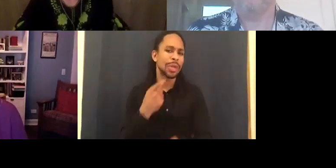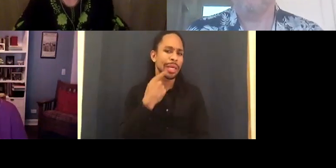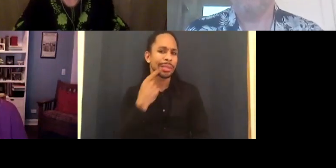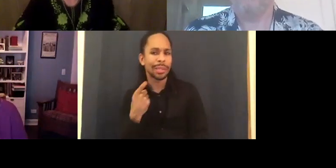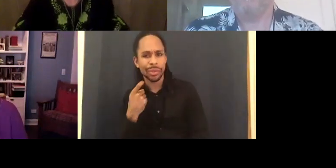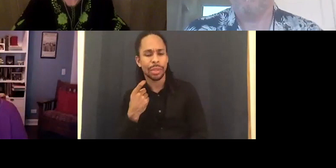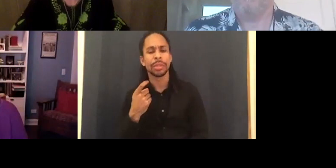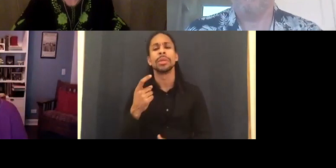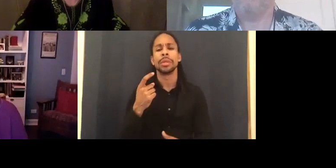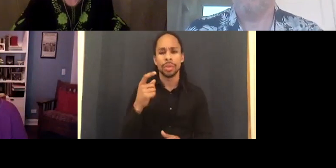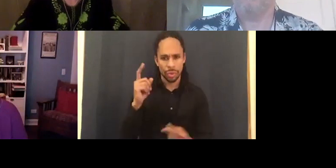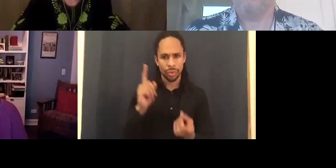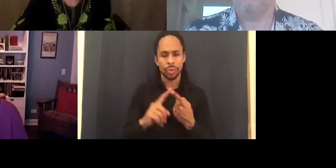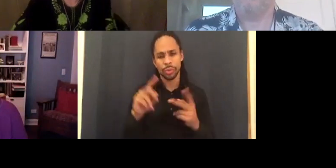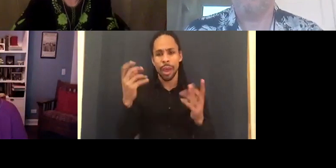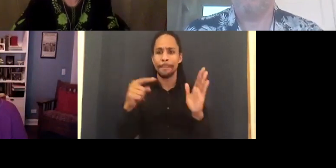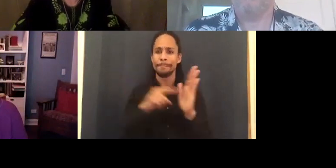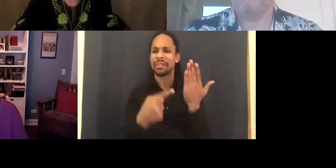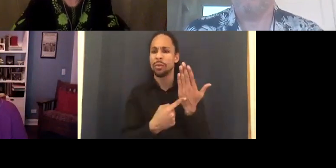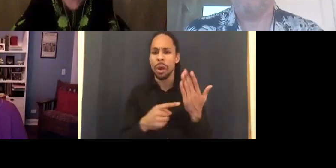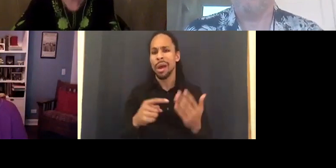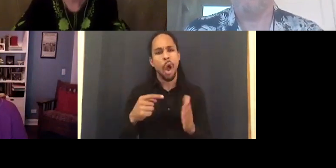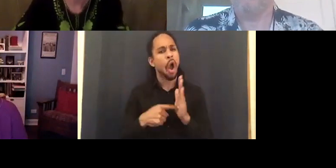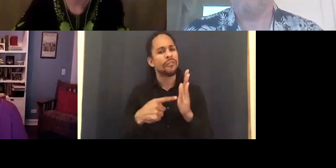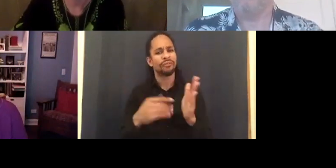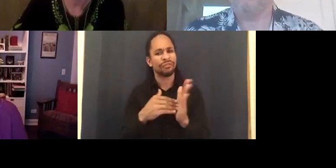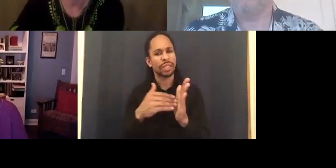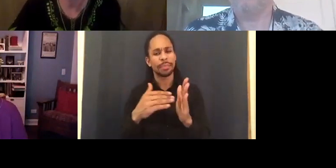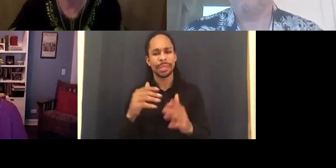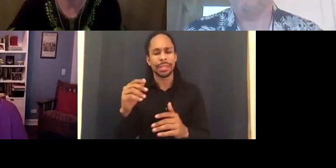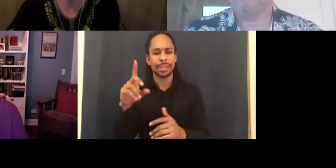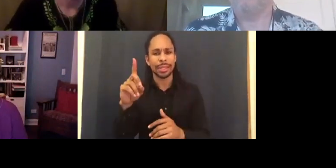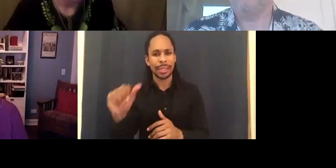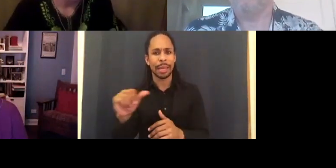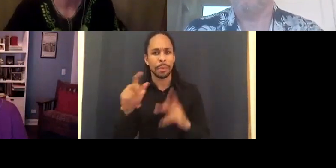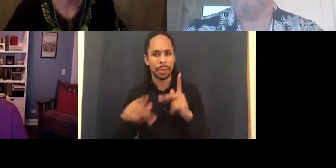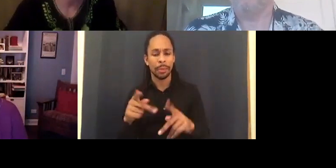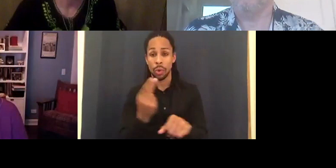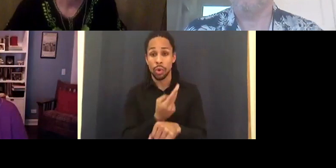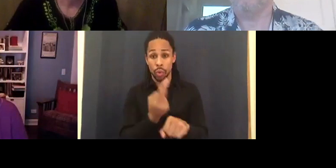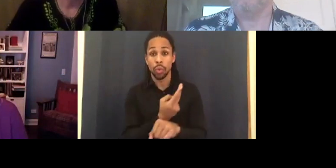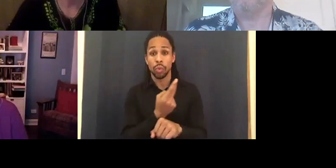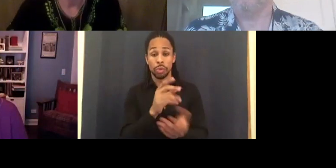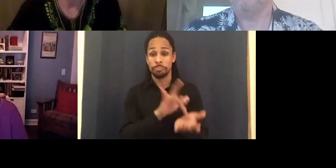metaphor. Disabled people are used as metaphors, sometimes not myth a fors, literal. But often the metaphor.